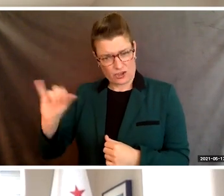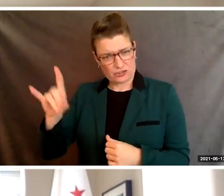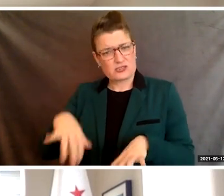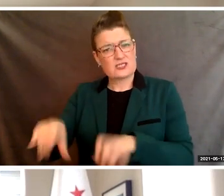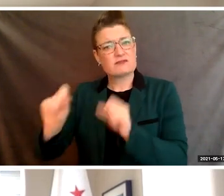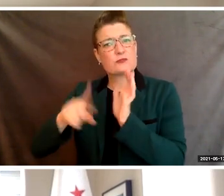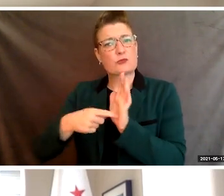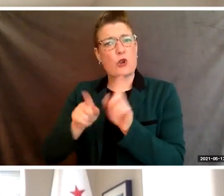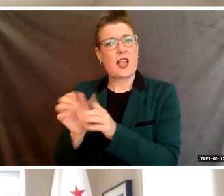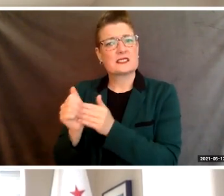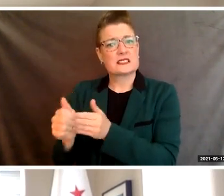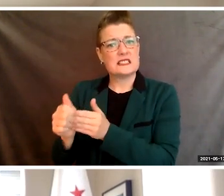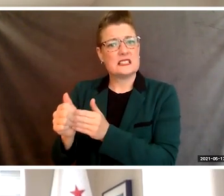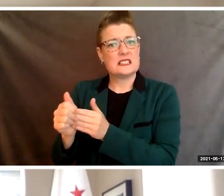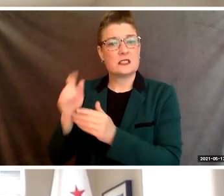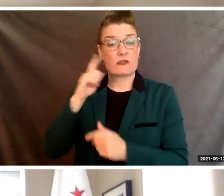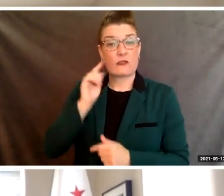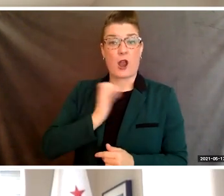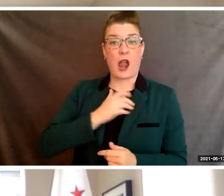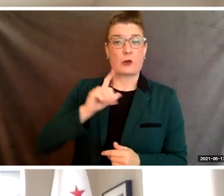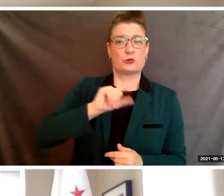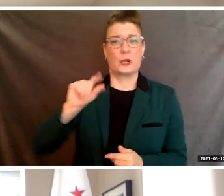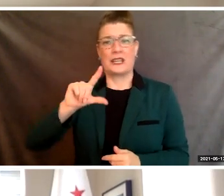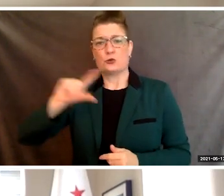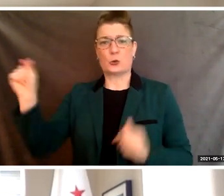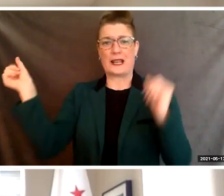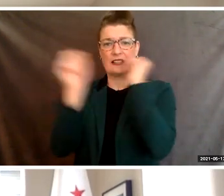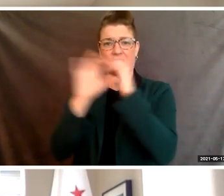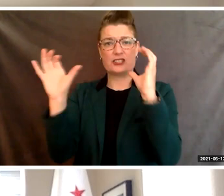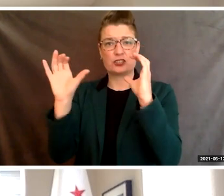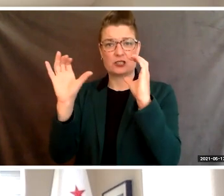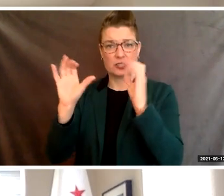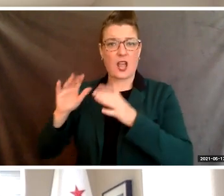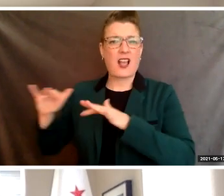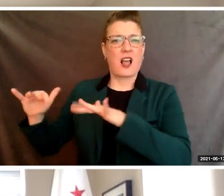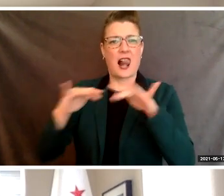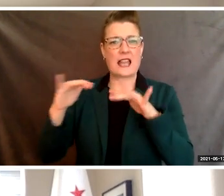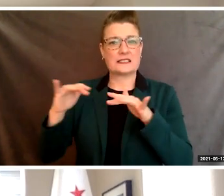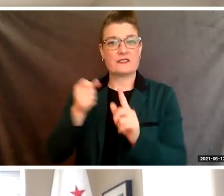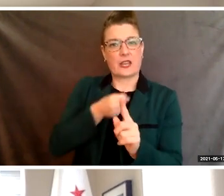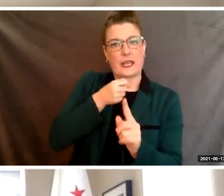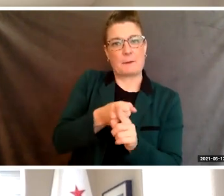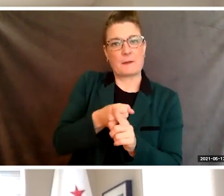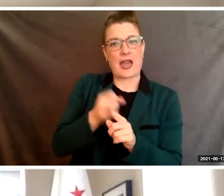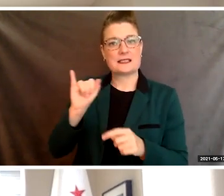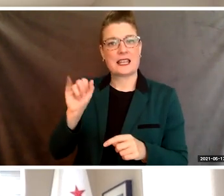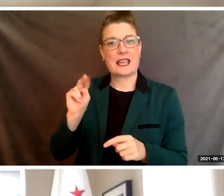and Berkeley's 2020 vision, a collective impact initiative to close the opportunity gap